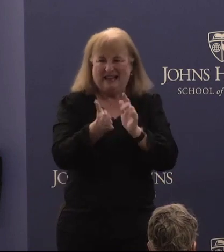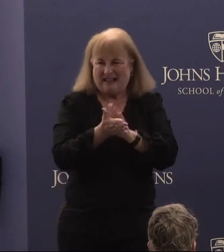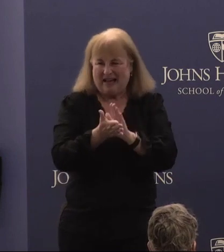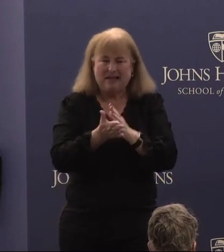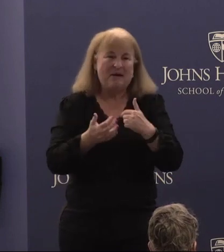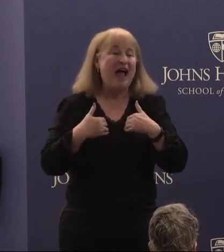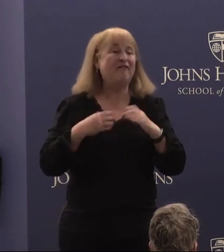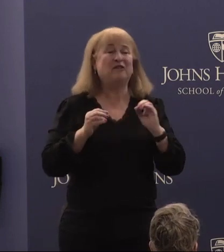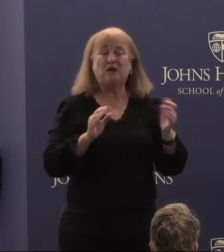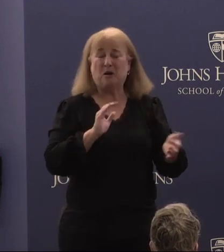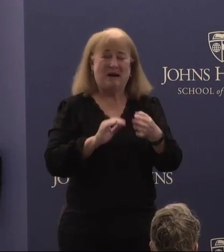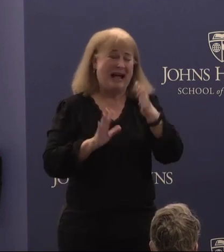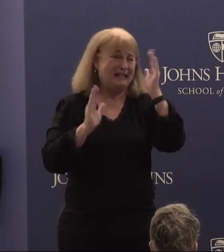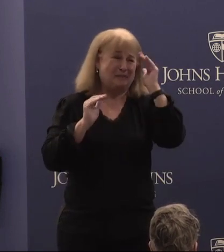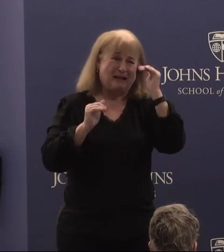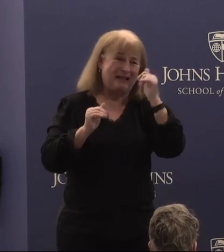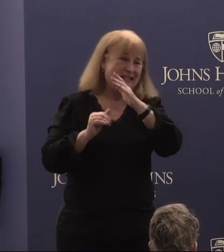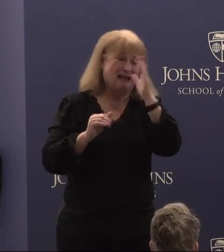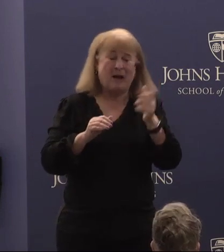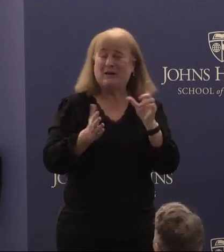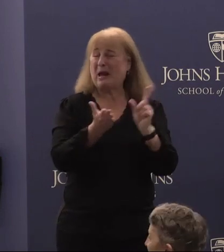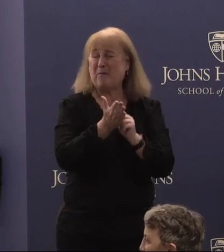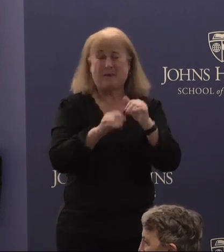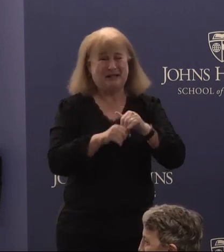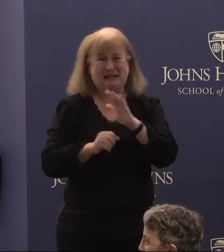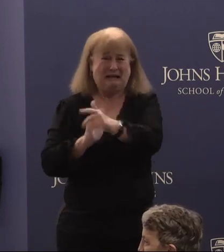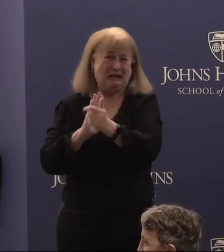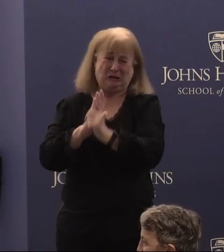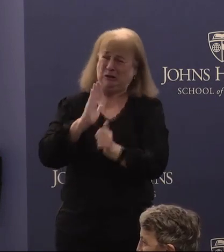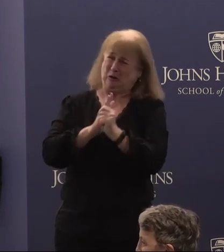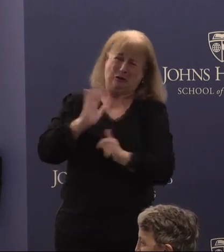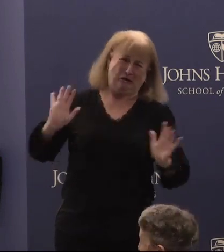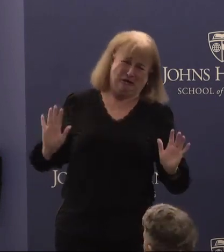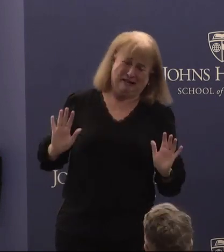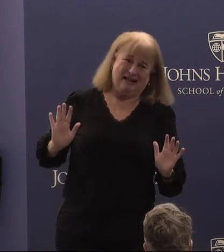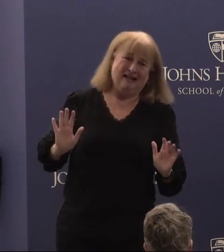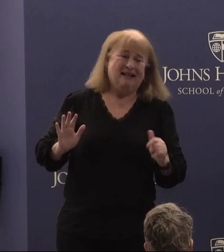no expectation I'm ever gonna get published in his journals, but, so it's all really heartfelt,